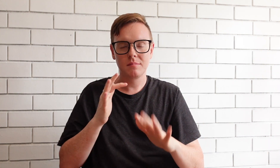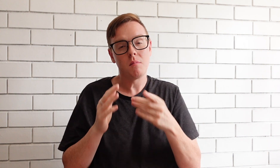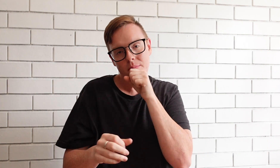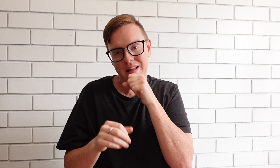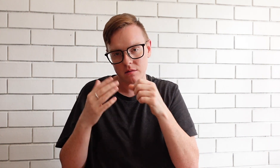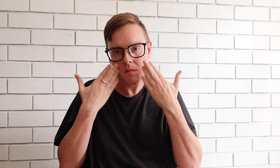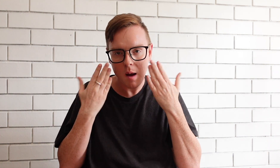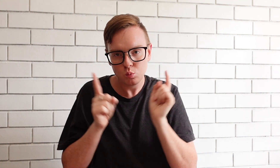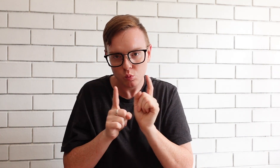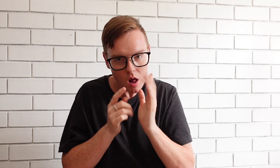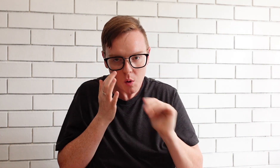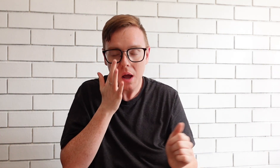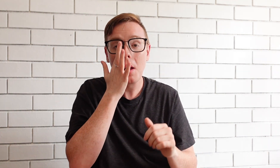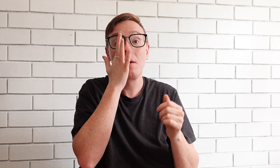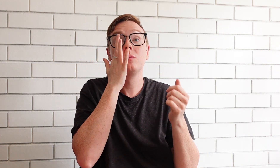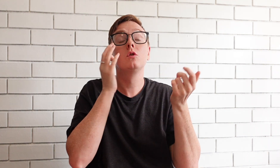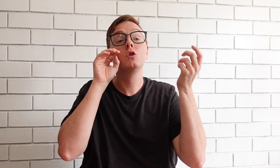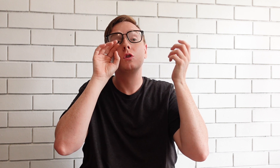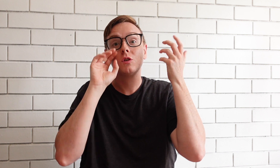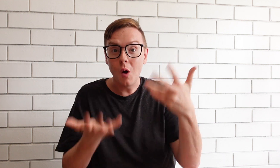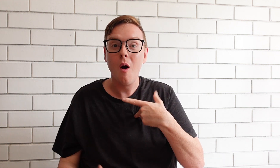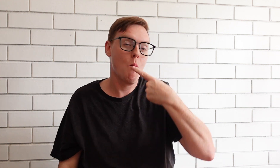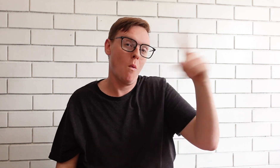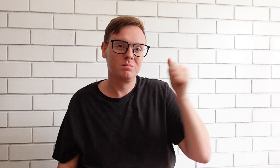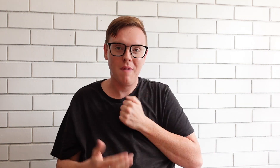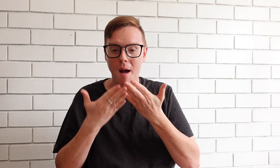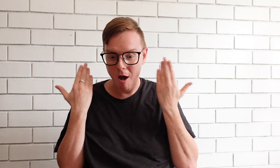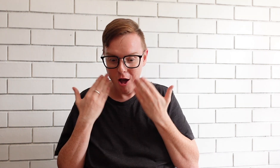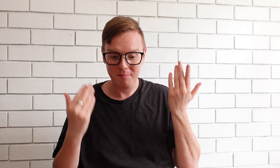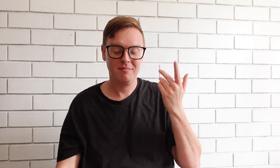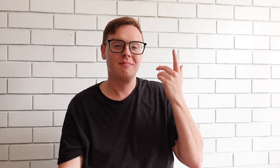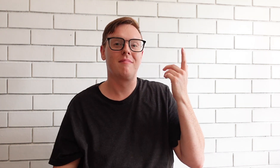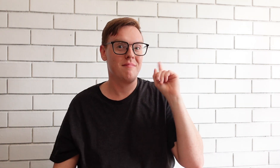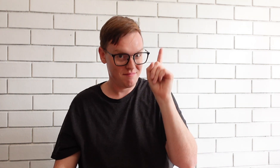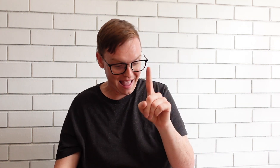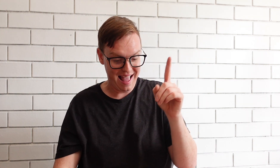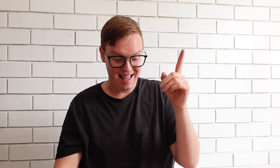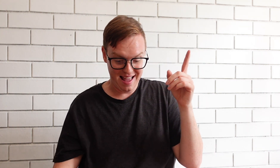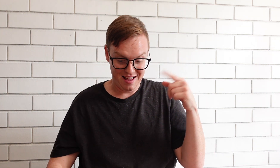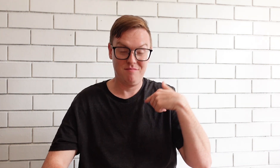Men wears makeup too. I order my makeup but,